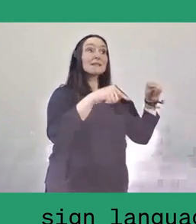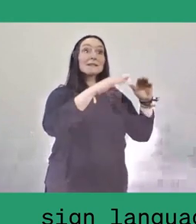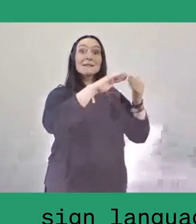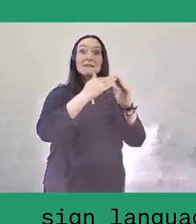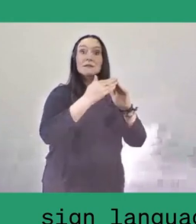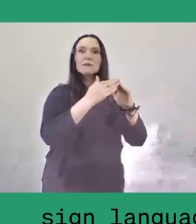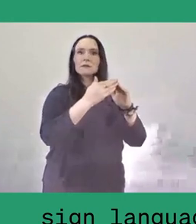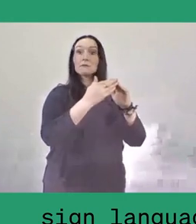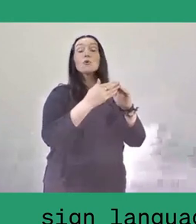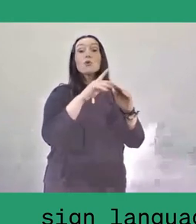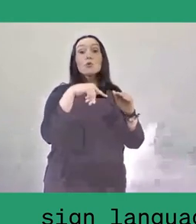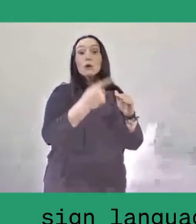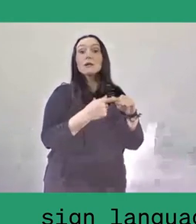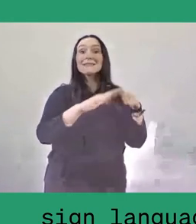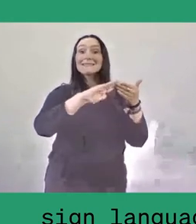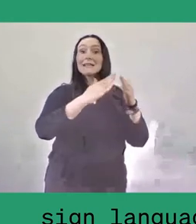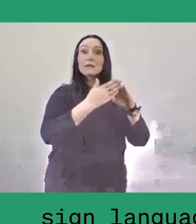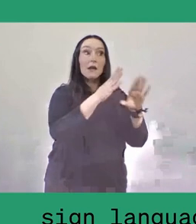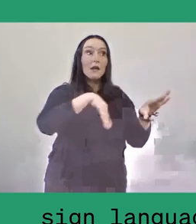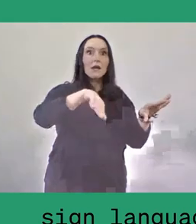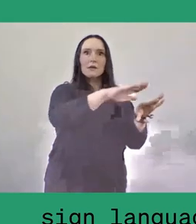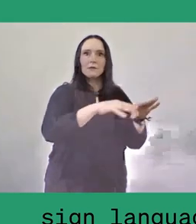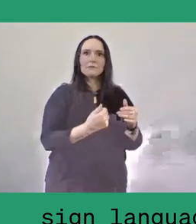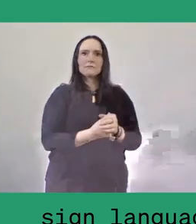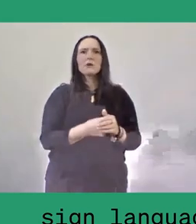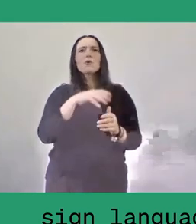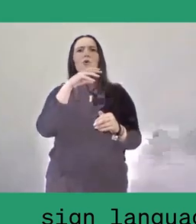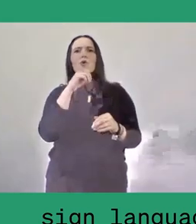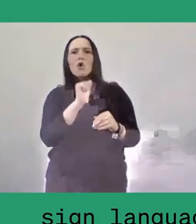the older traditional recipes of the mother or grandmother